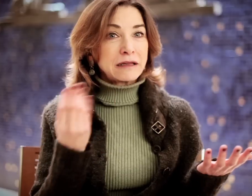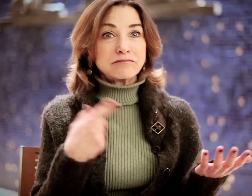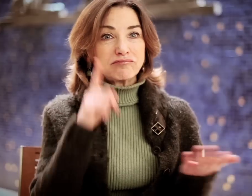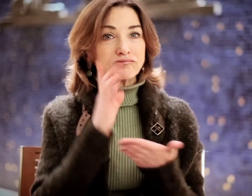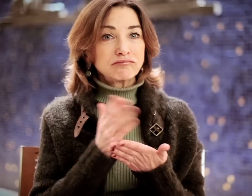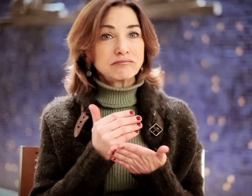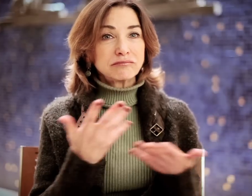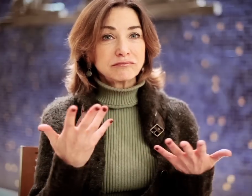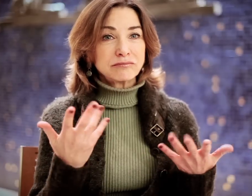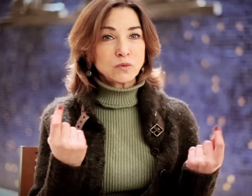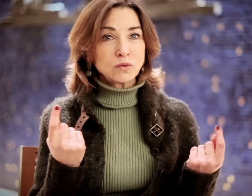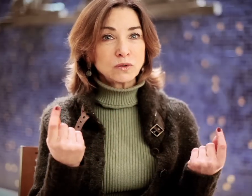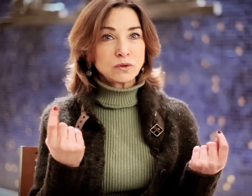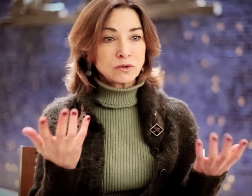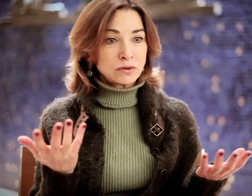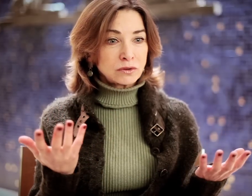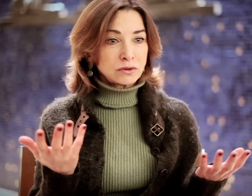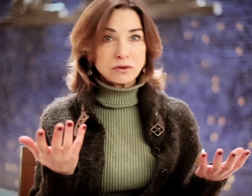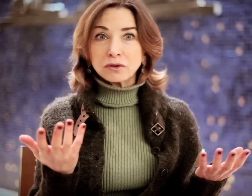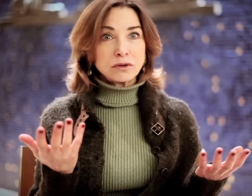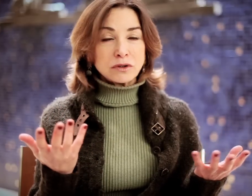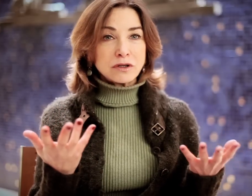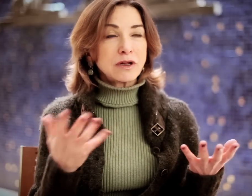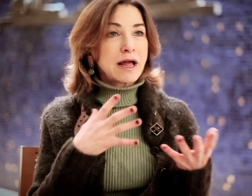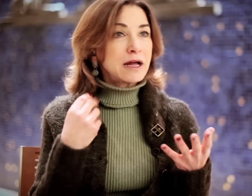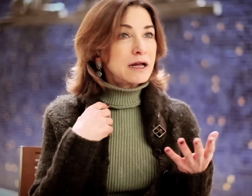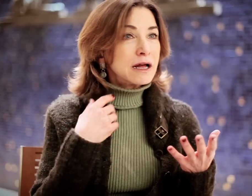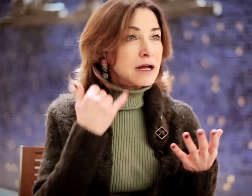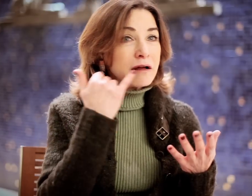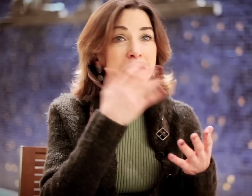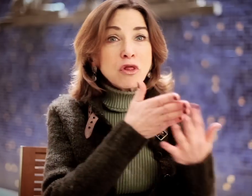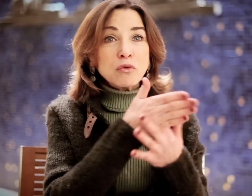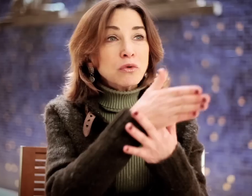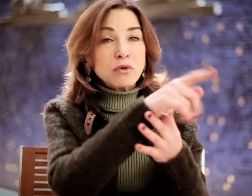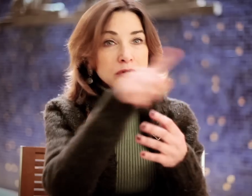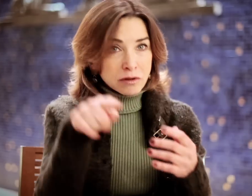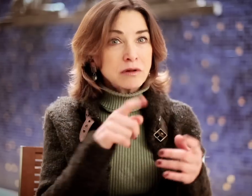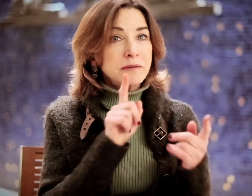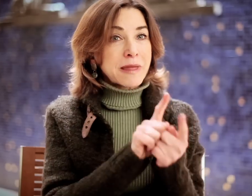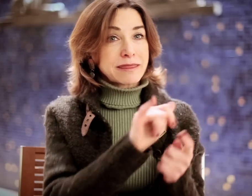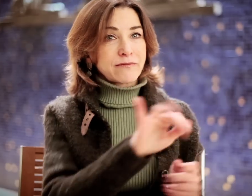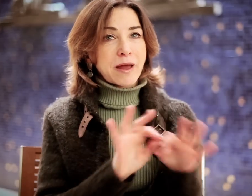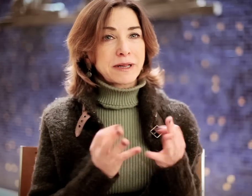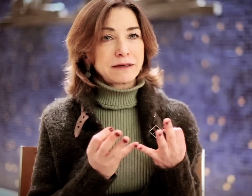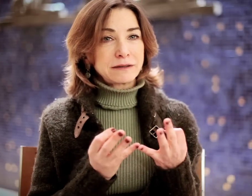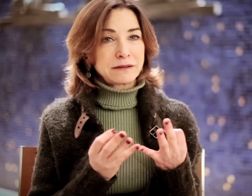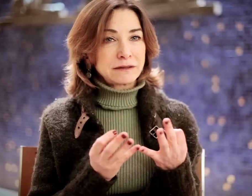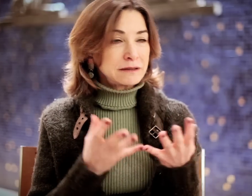They freaked out. They didn't know what to do with that. Called them through the phone, and got a chance to meet that family.